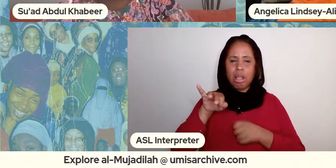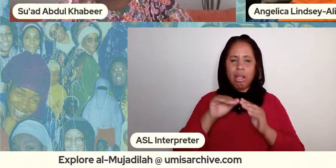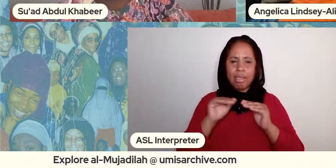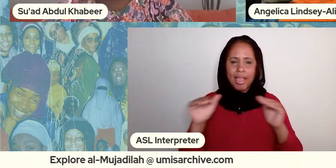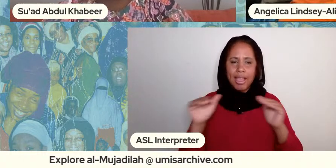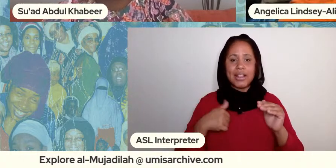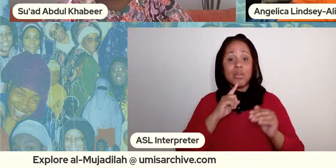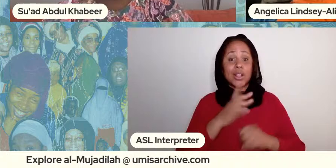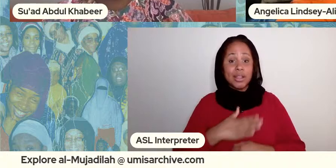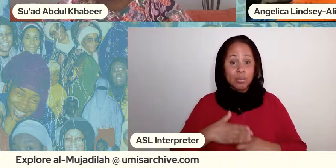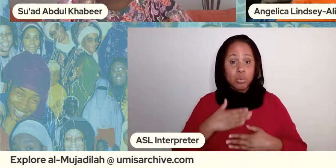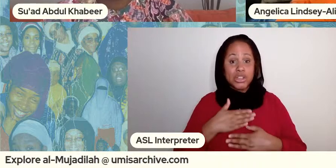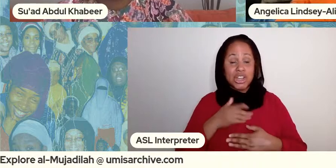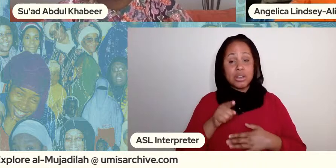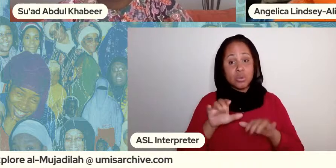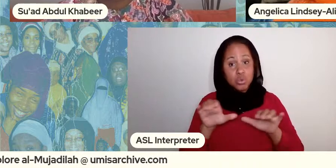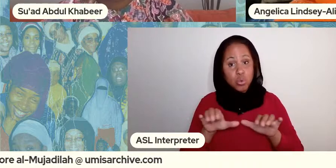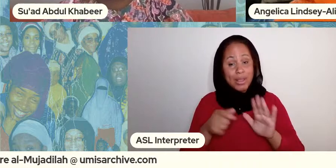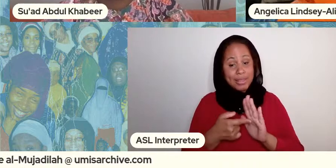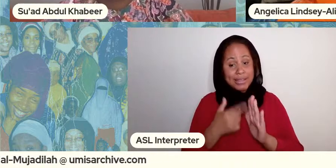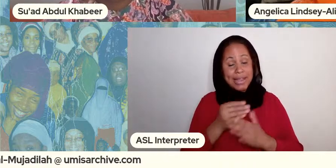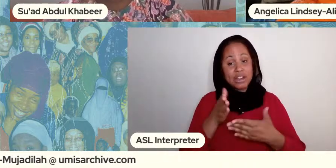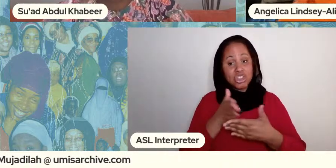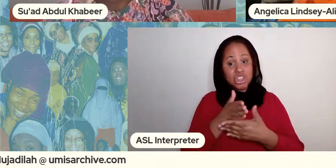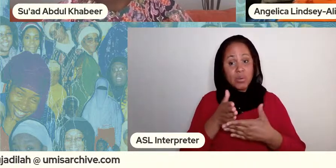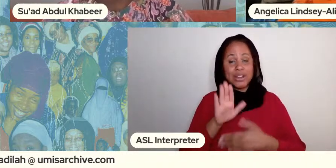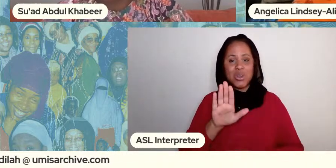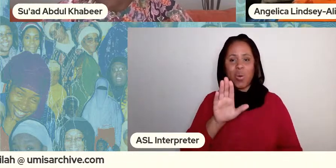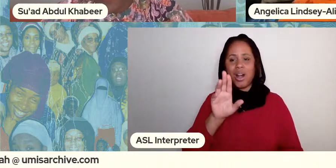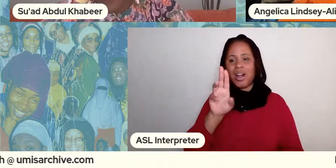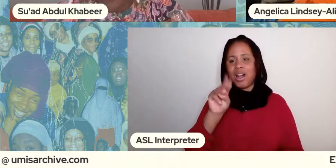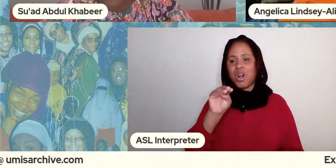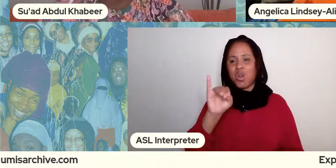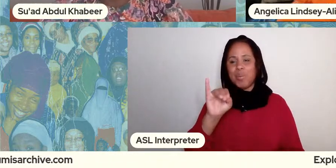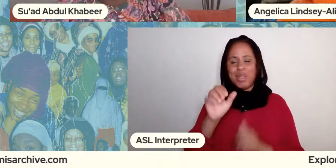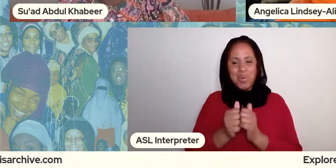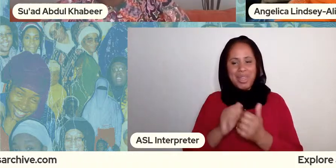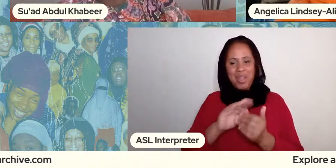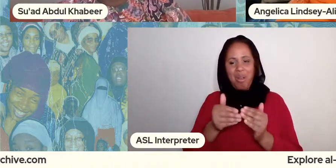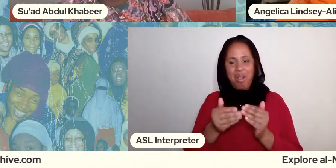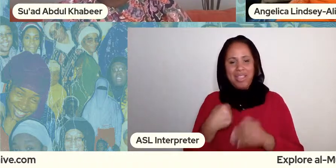appreciate you doing this and sharing your umi with all of us it's it's it's i think it's taken